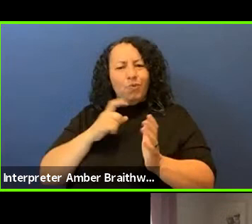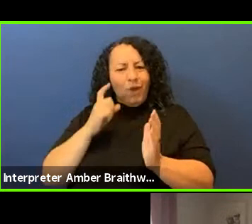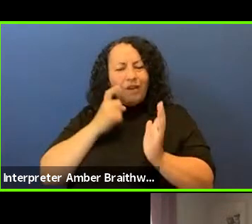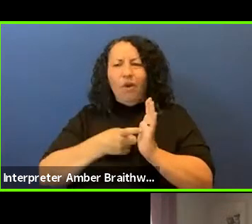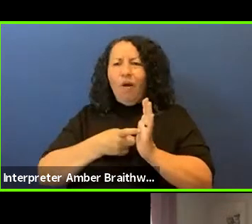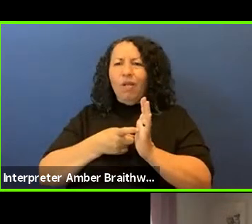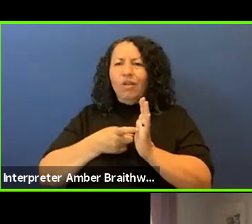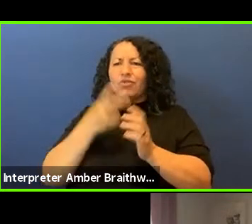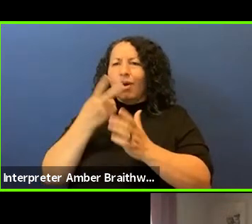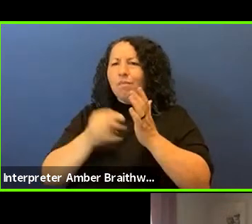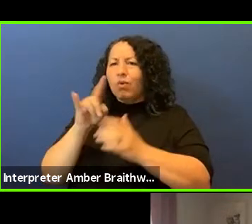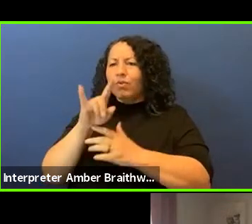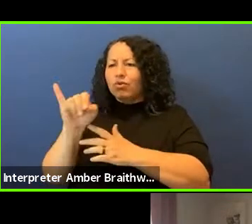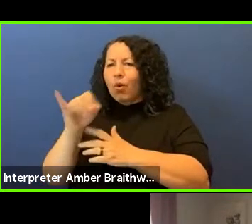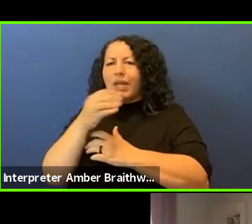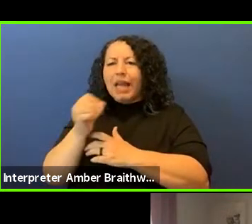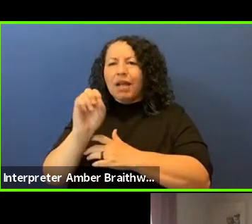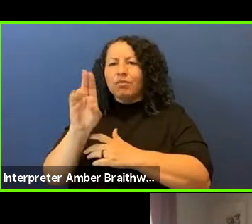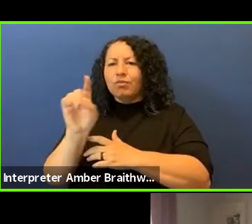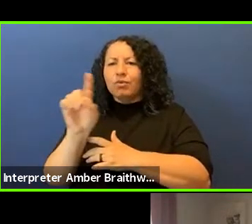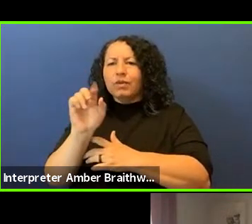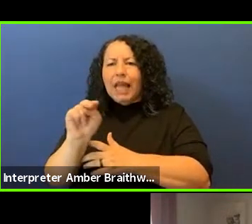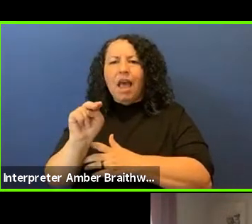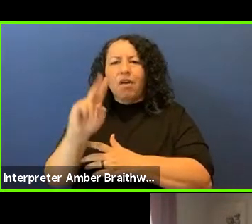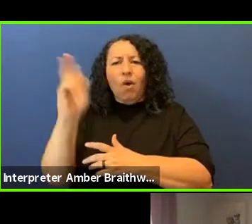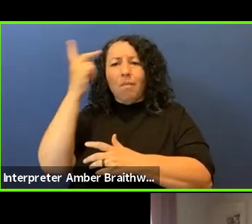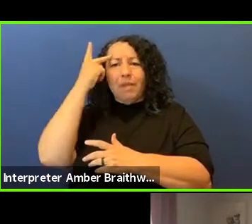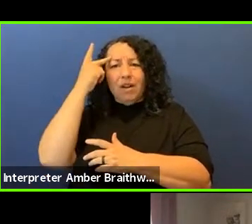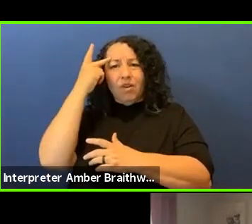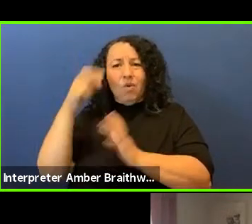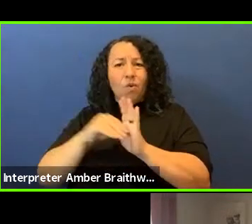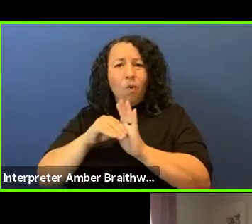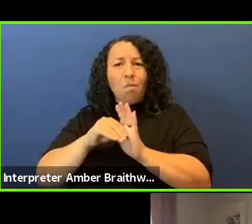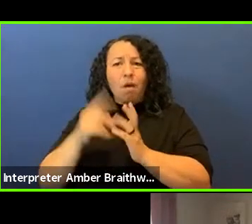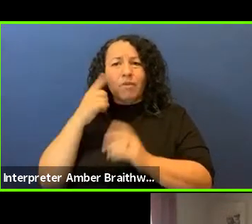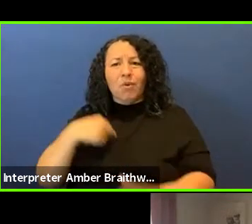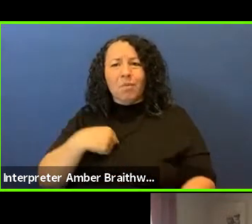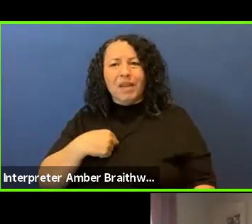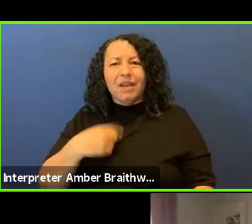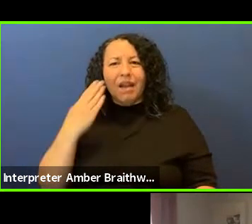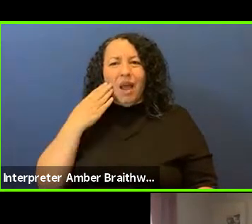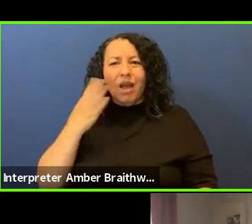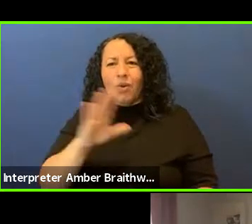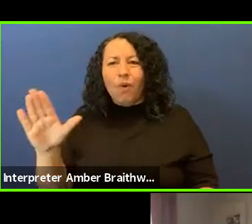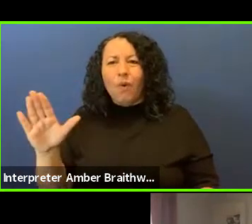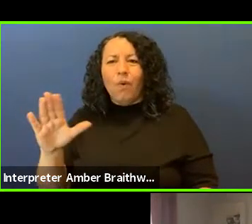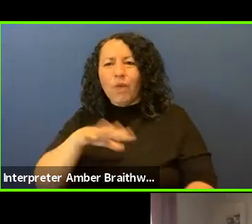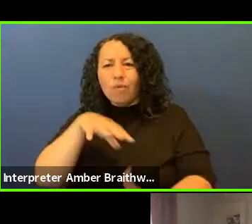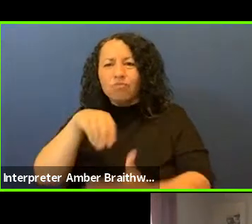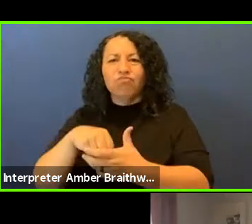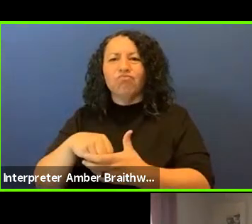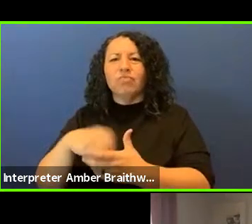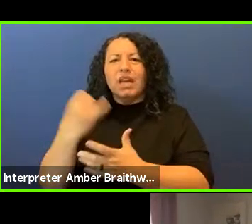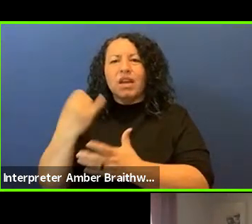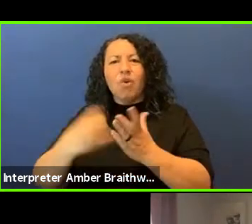political role models. I know their foot in the art world but for me, it is their foot in the political